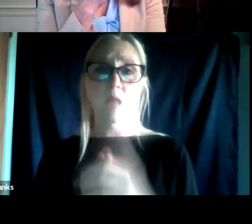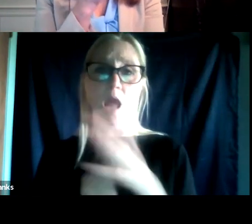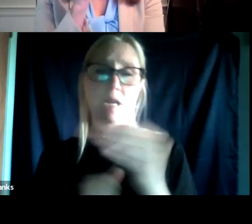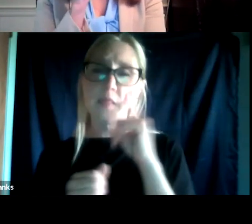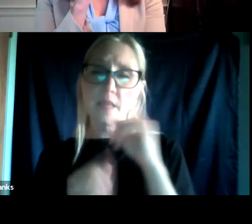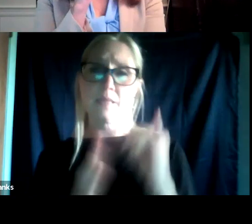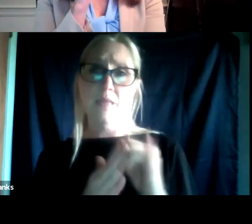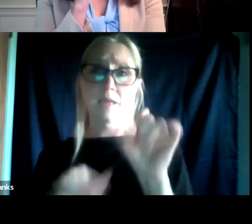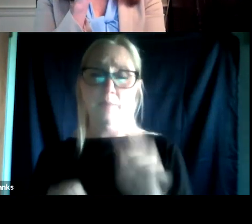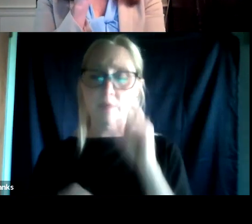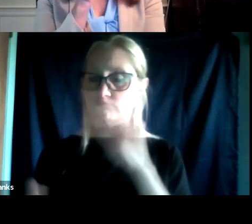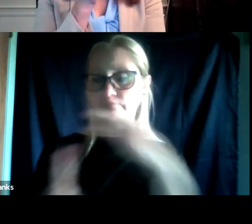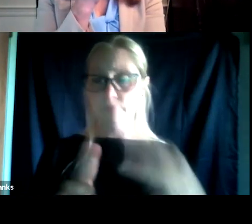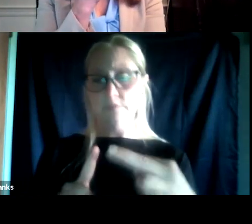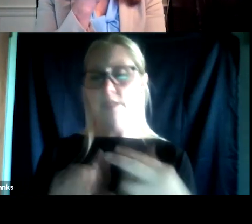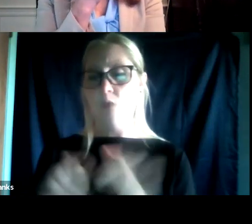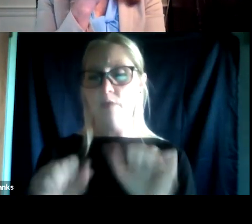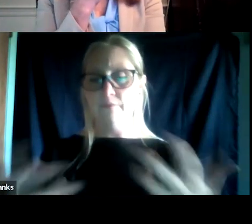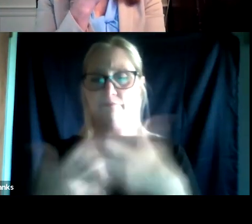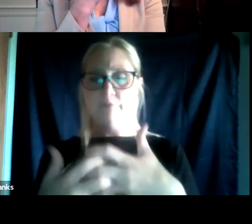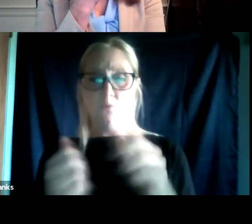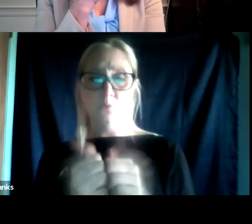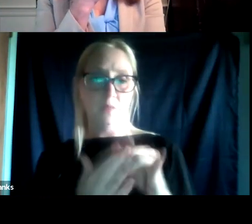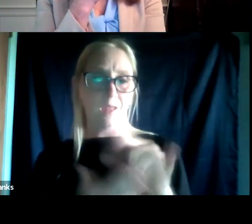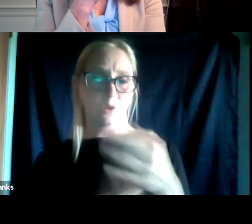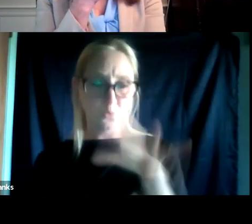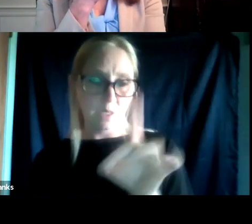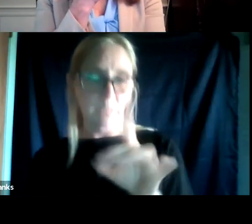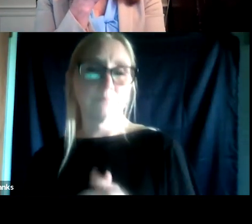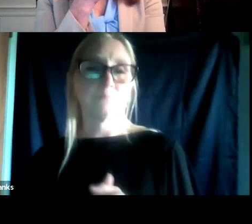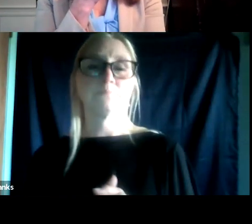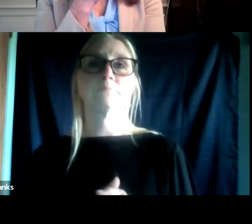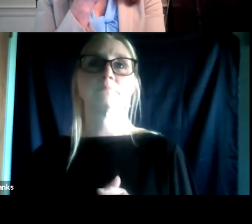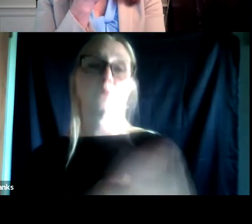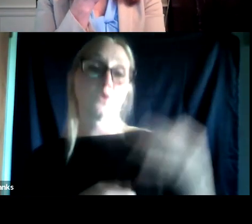in a kind of a sanction incentive grid. And so the court team and the judge has a lot of discretion